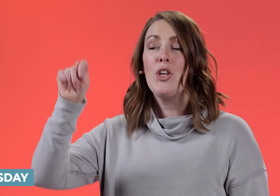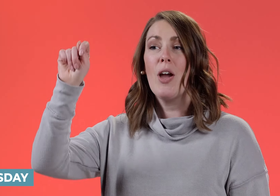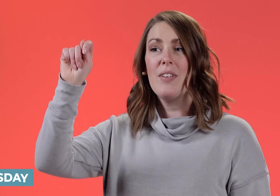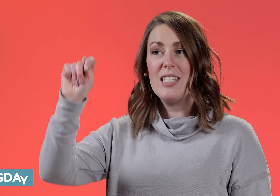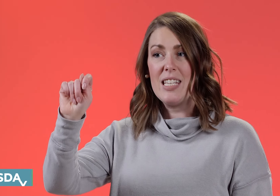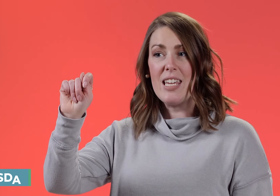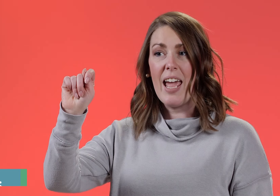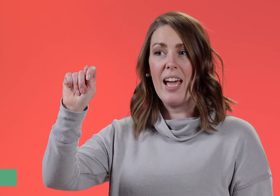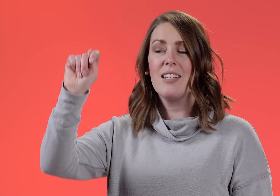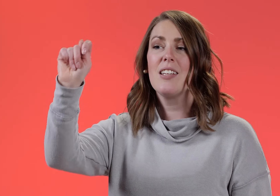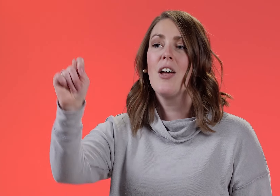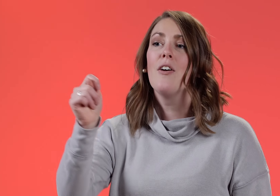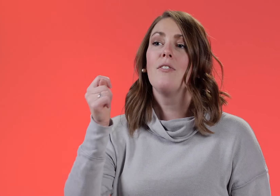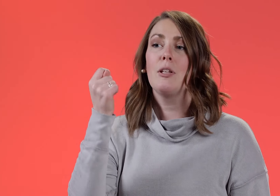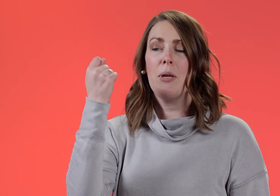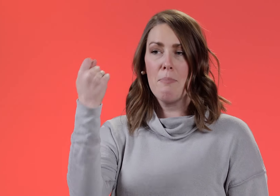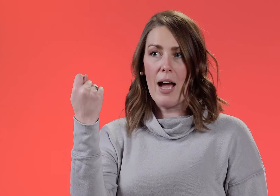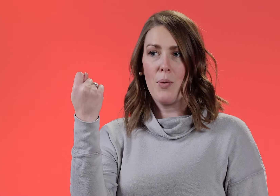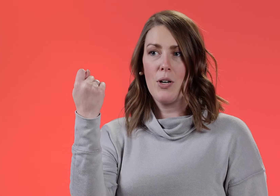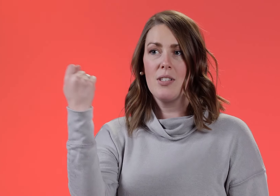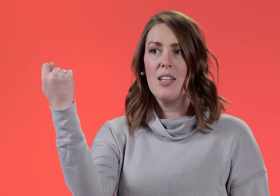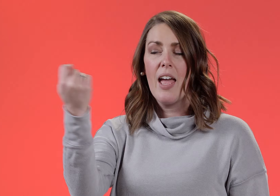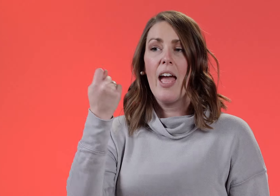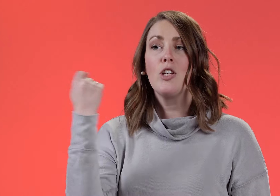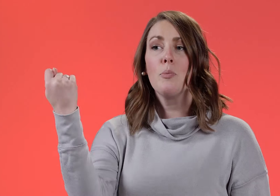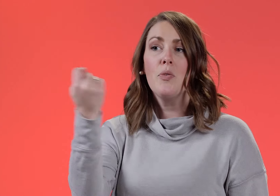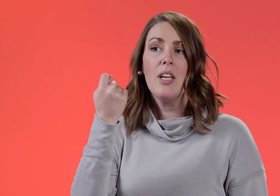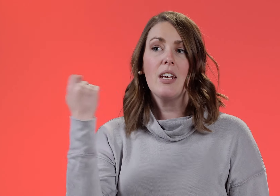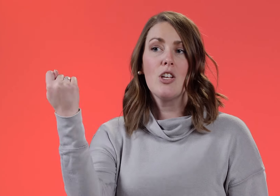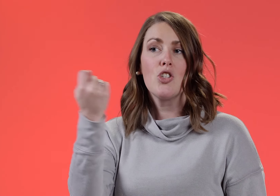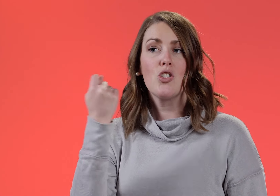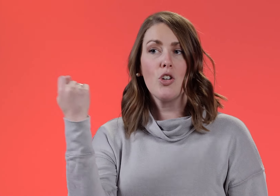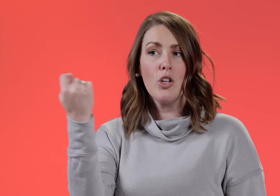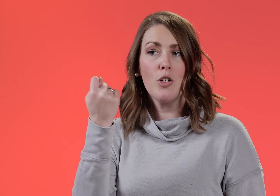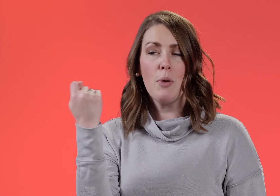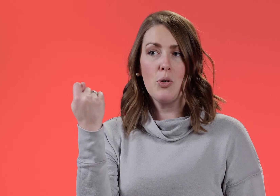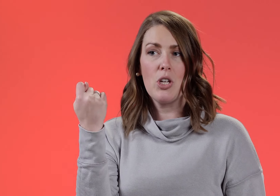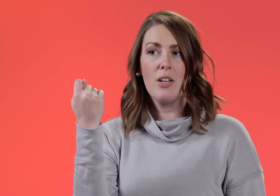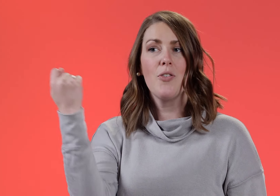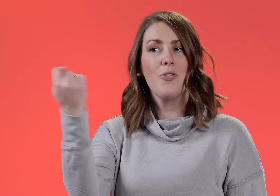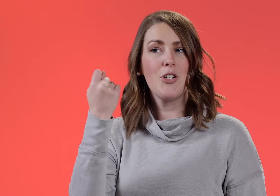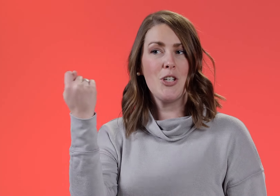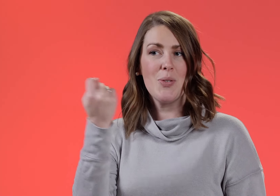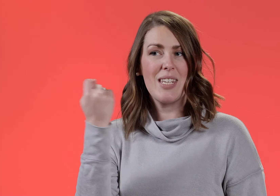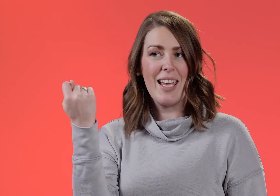You have a "T" hand flipping backwards and you're moving it in a circular motion. for TUESDAY